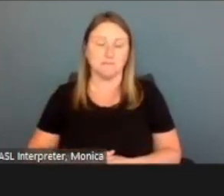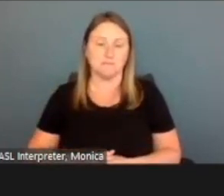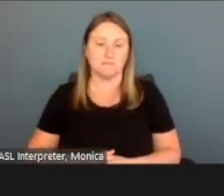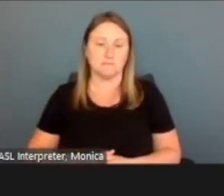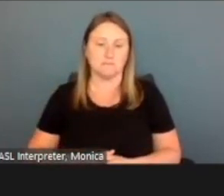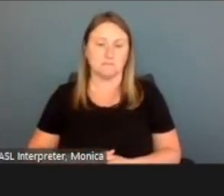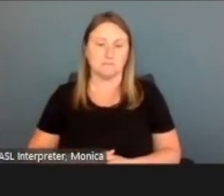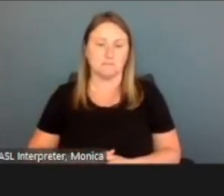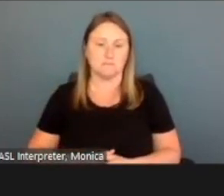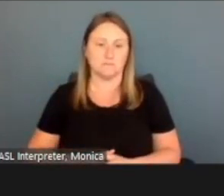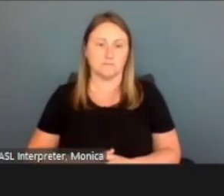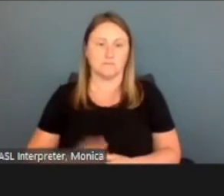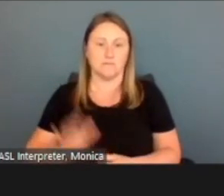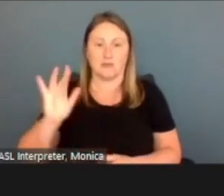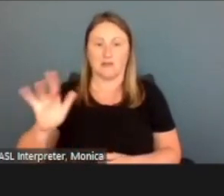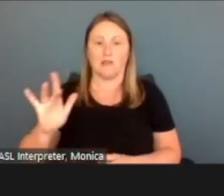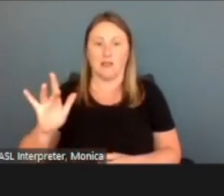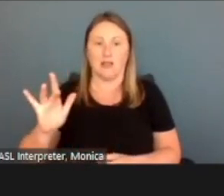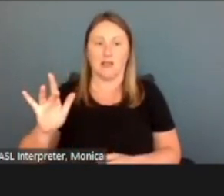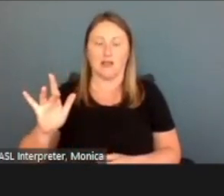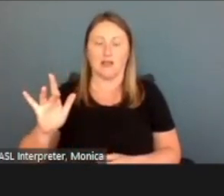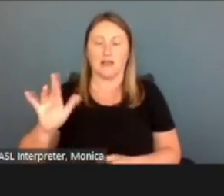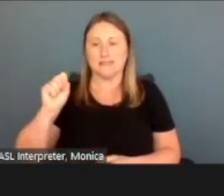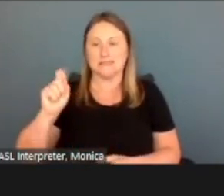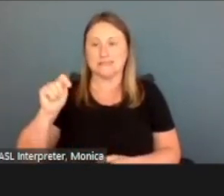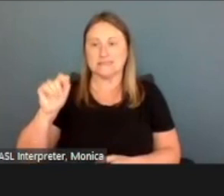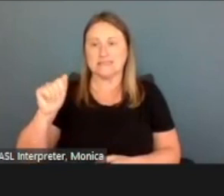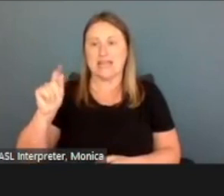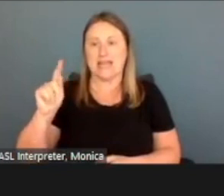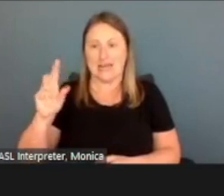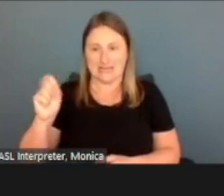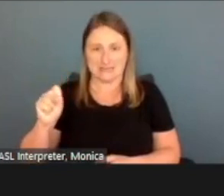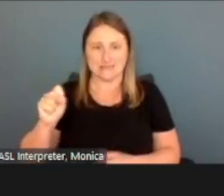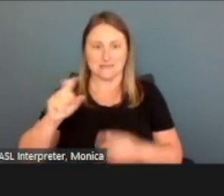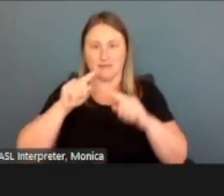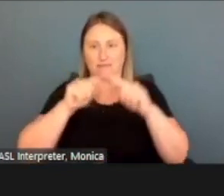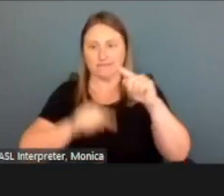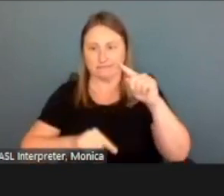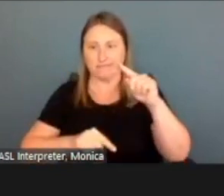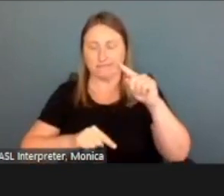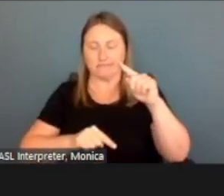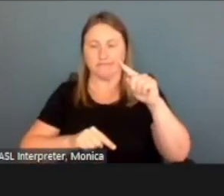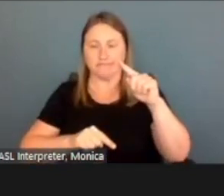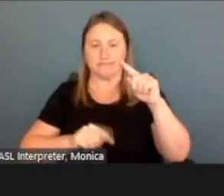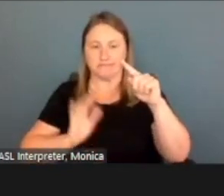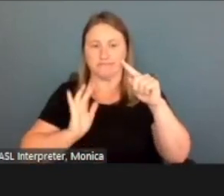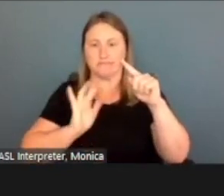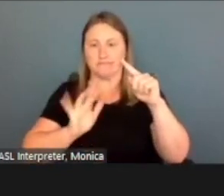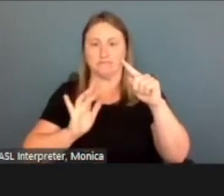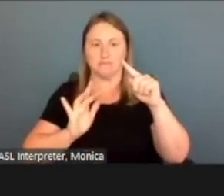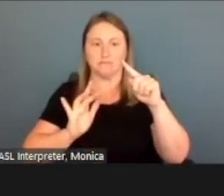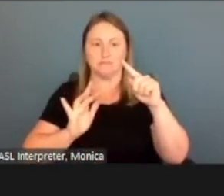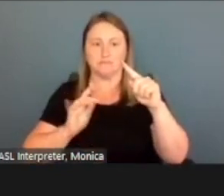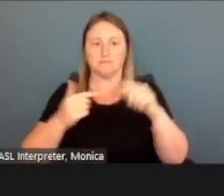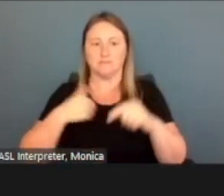And then we would select what that status would be. If it's any of these, for our, ours is gonna be none of these.